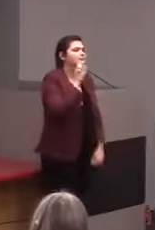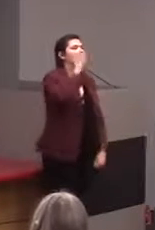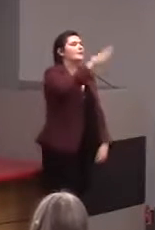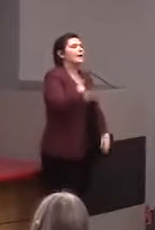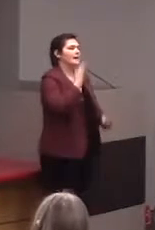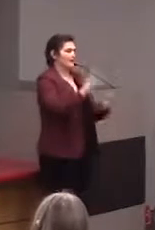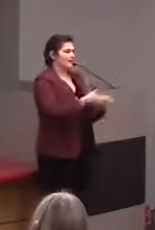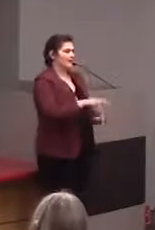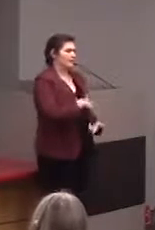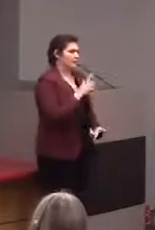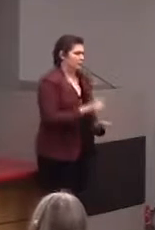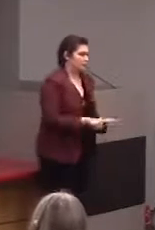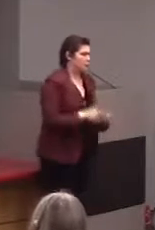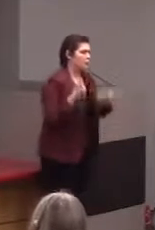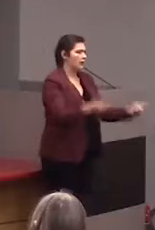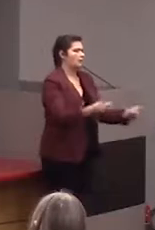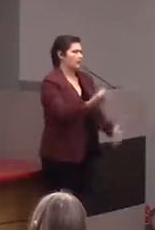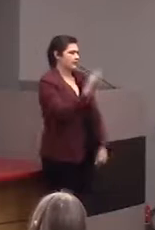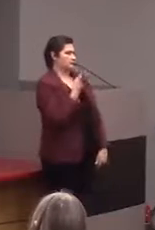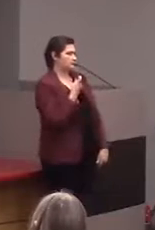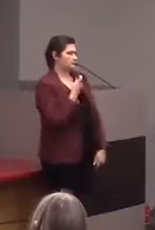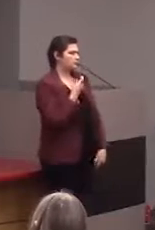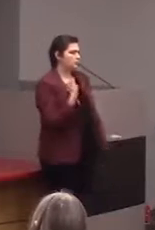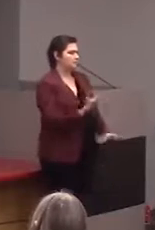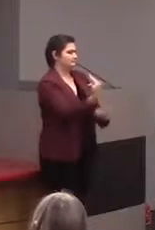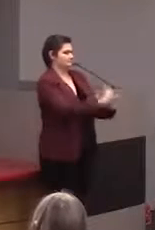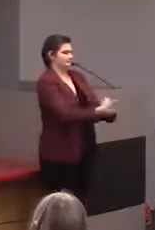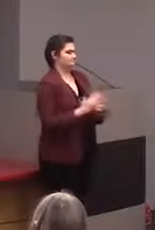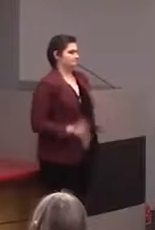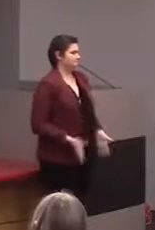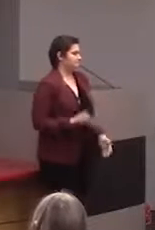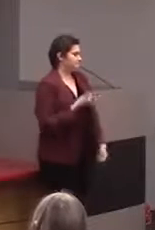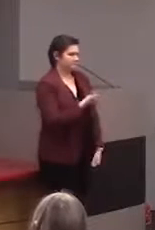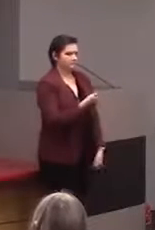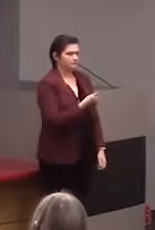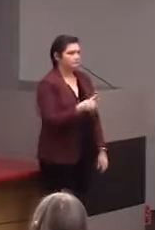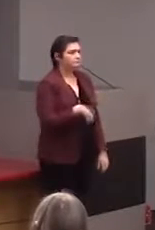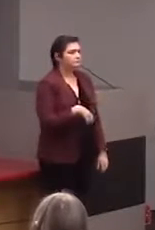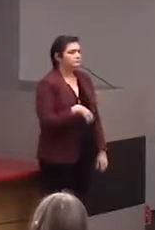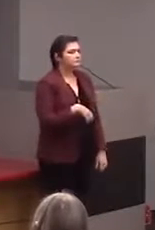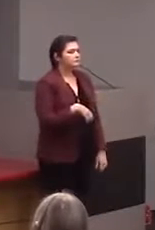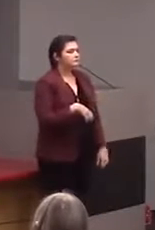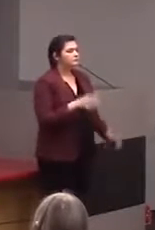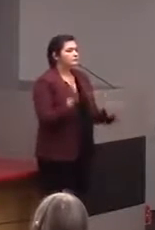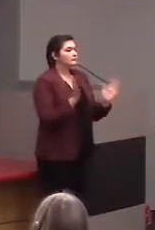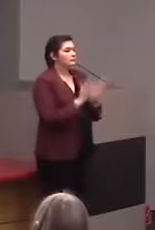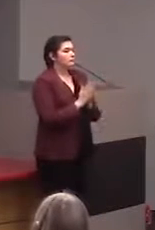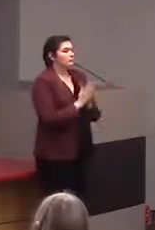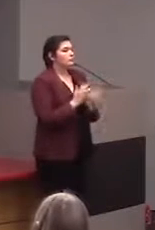and I'll be happy to answer that.